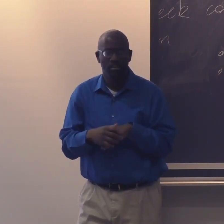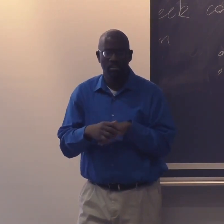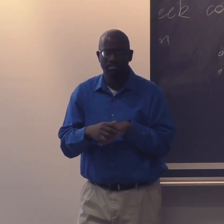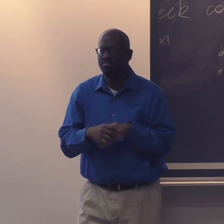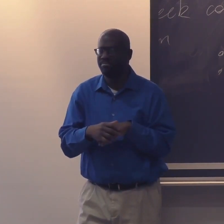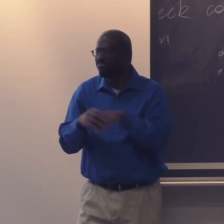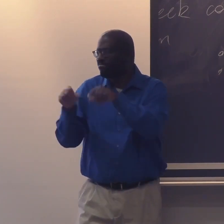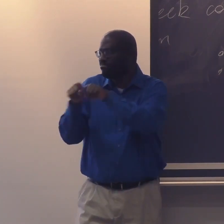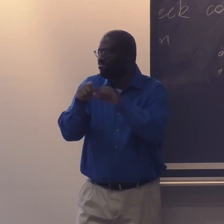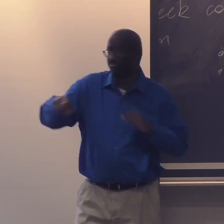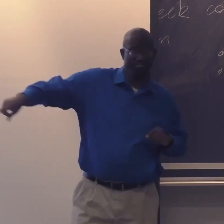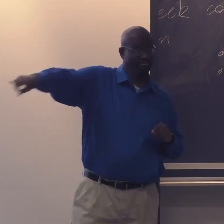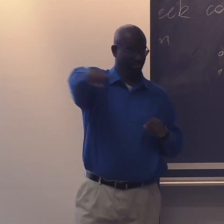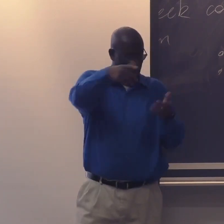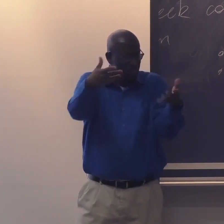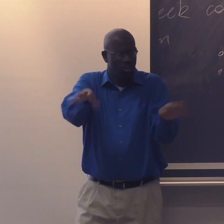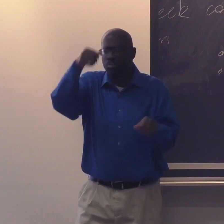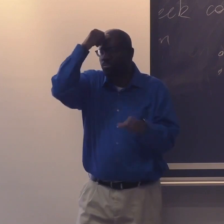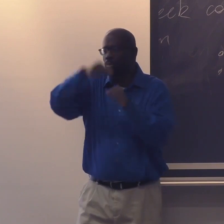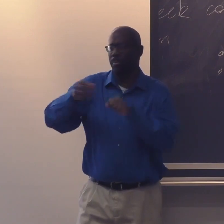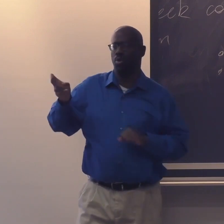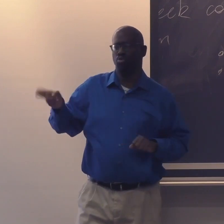And that's of Black deaf schools.